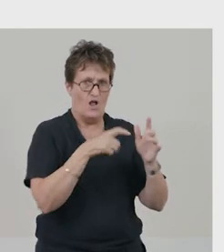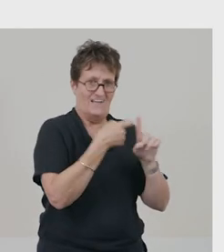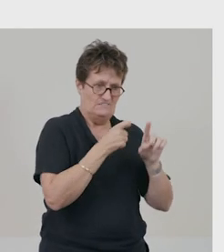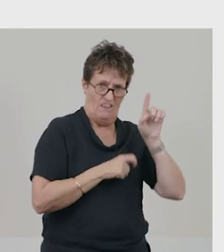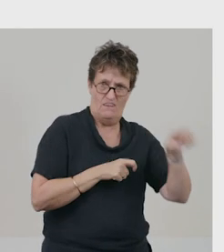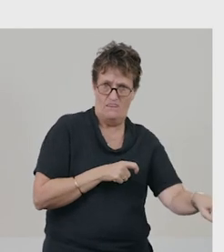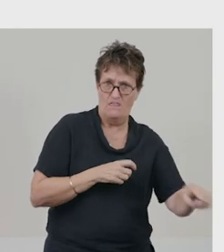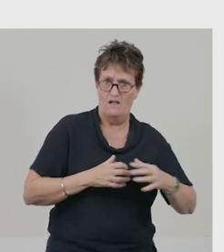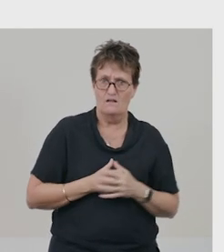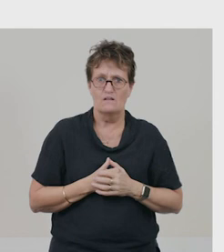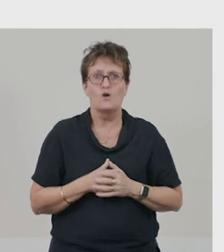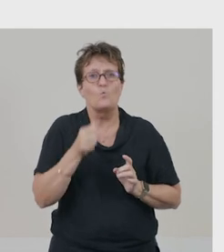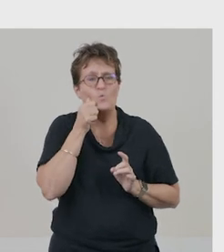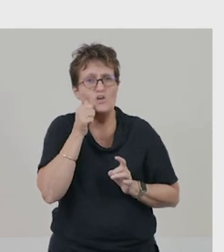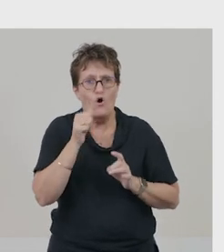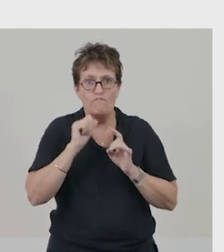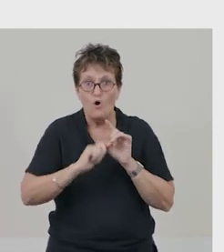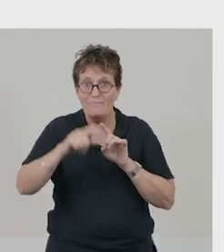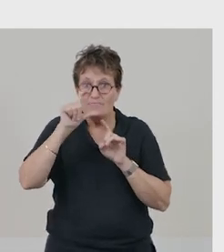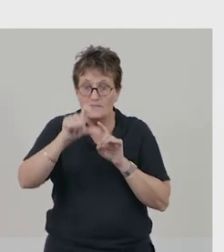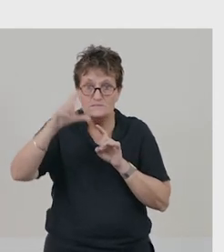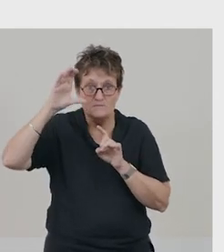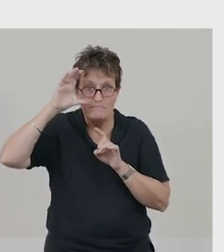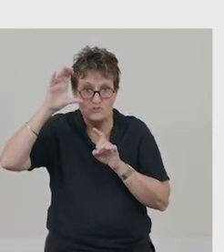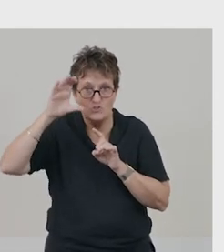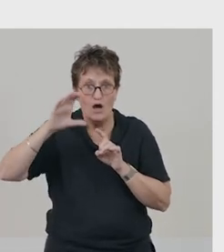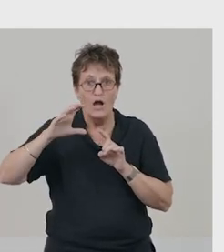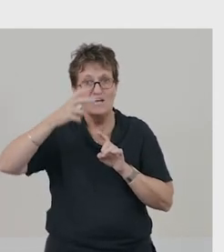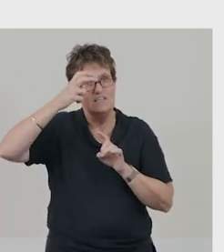We know from the image and text on this page that she lives with her elder,